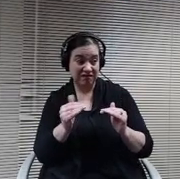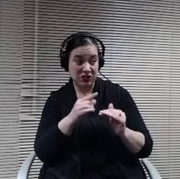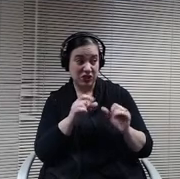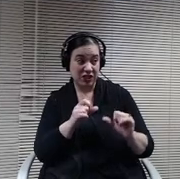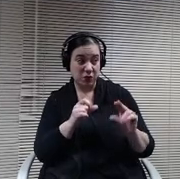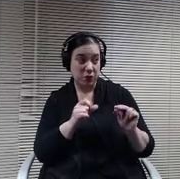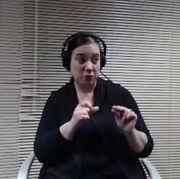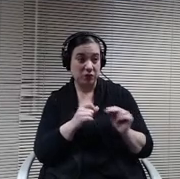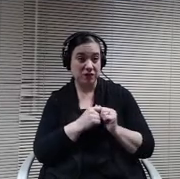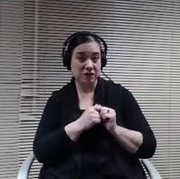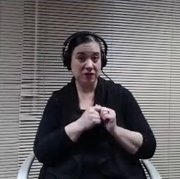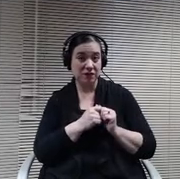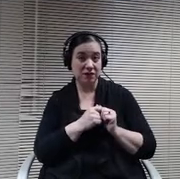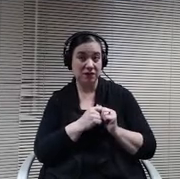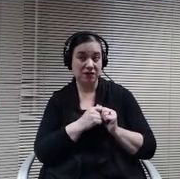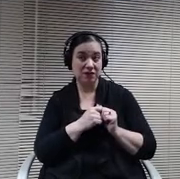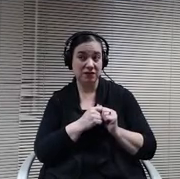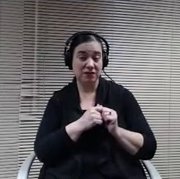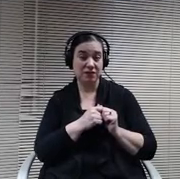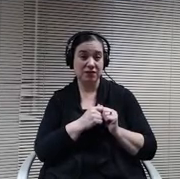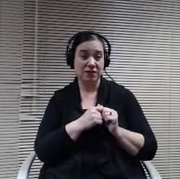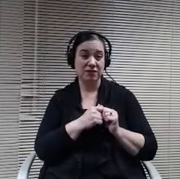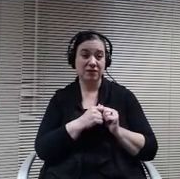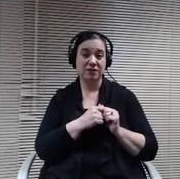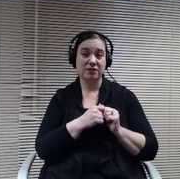No, maybe she has to go out and commit again.